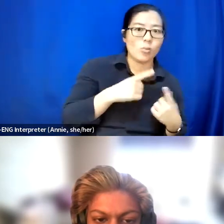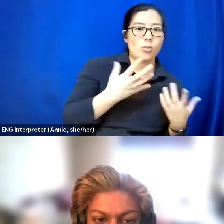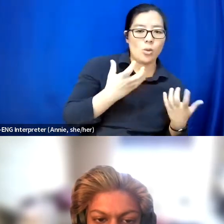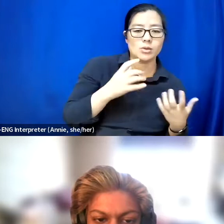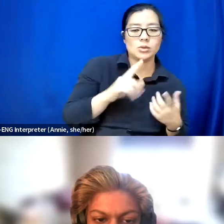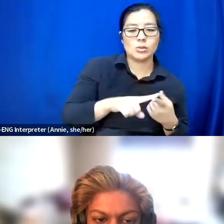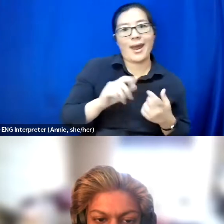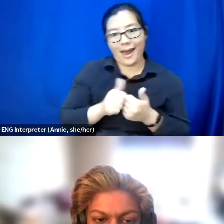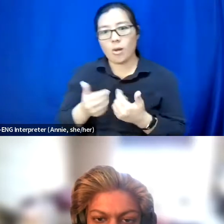And Dev.